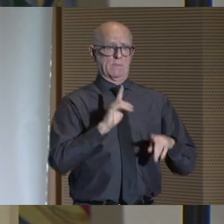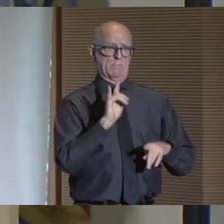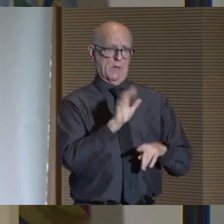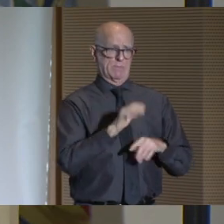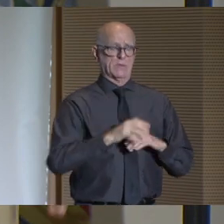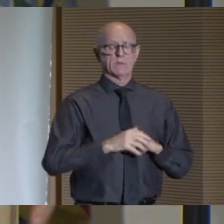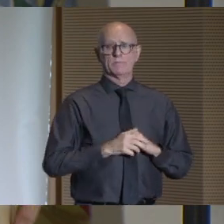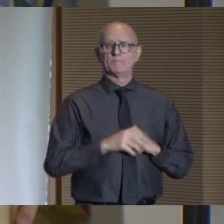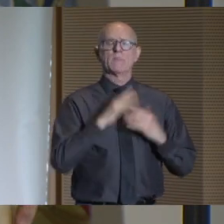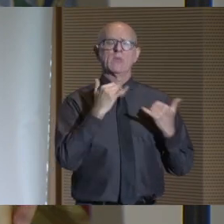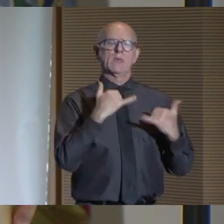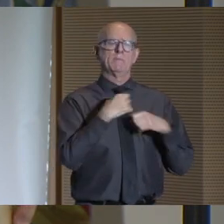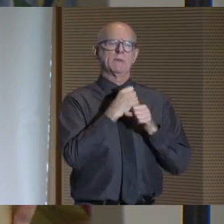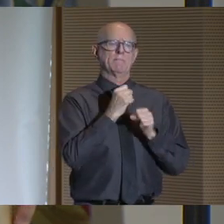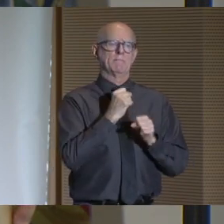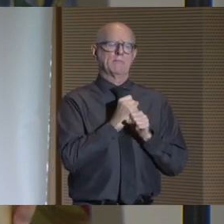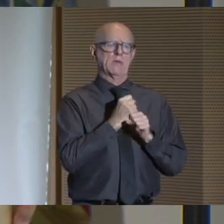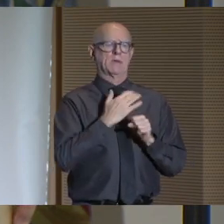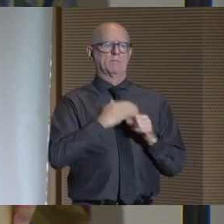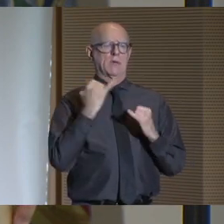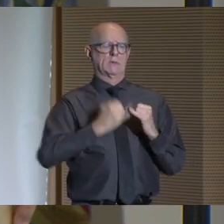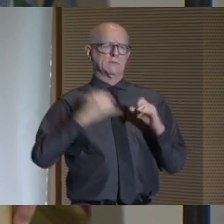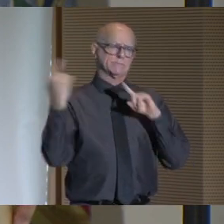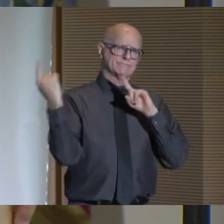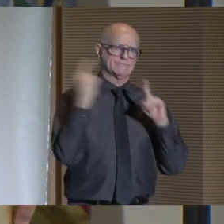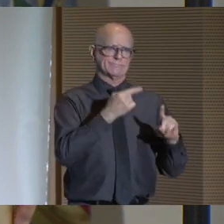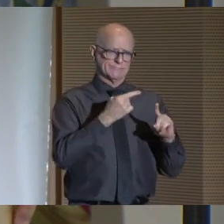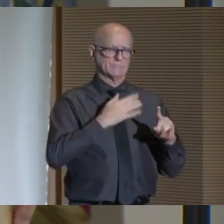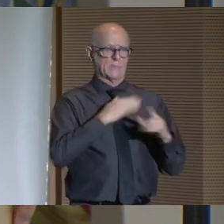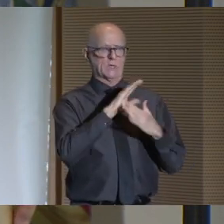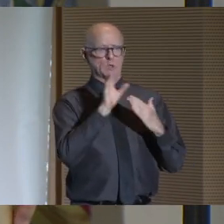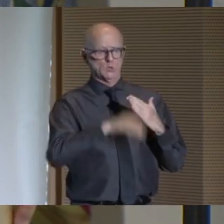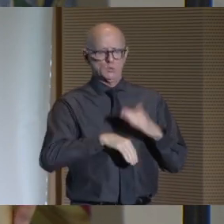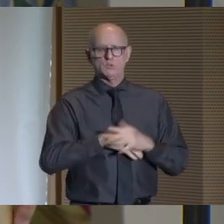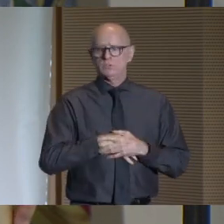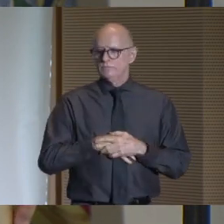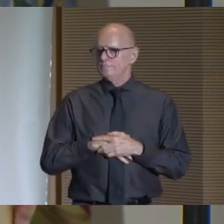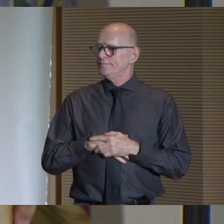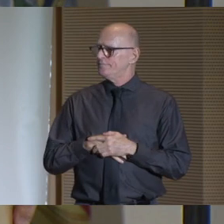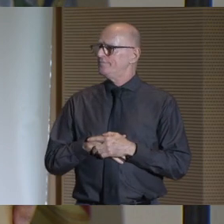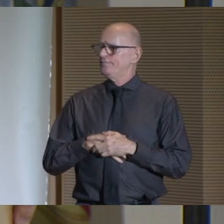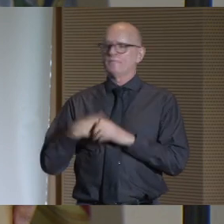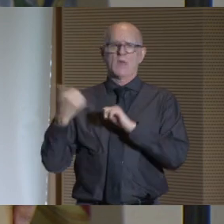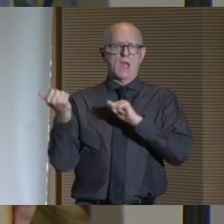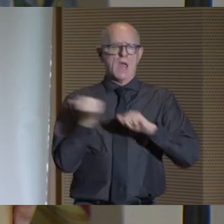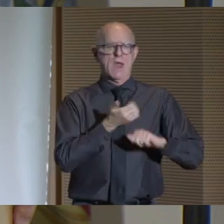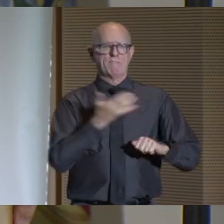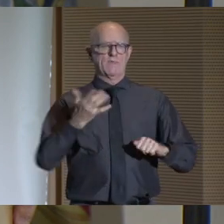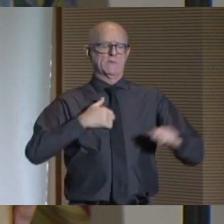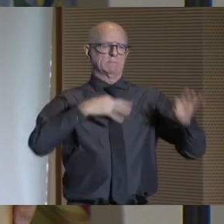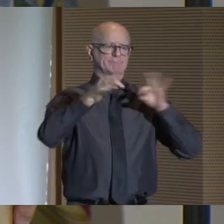Now let me tie this all together for you as we come to the conclusion of my address.